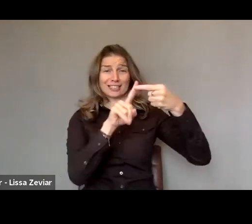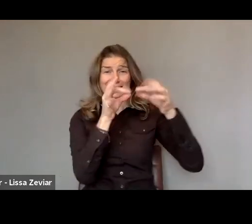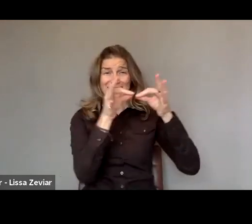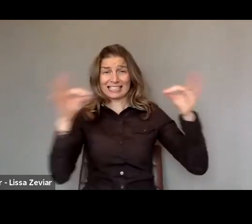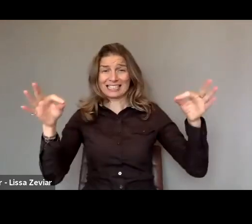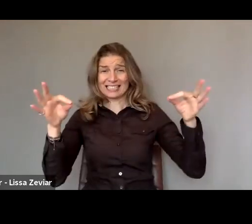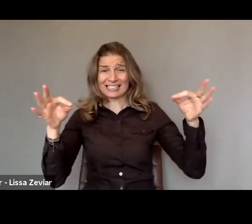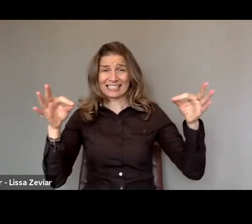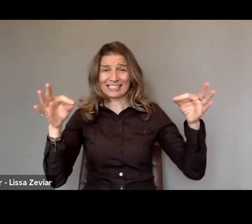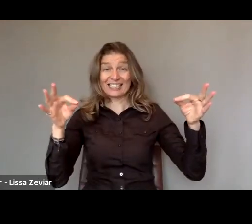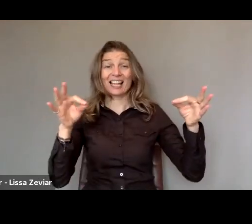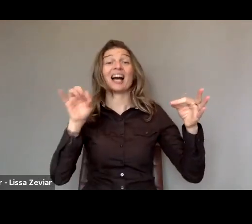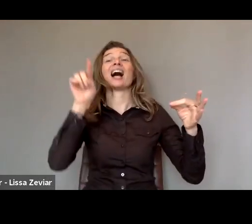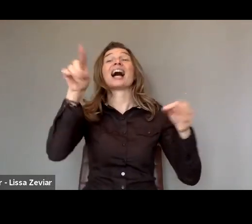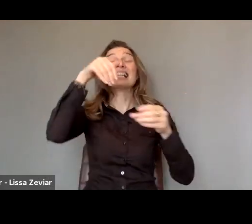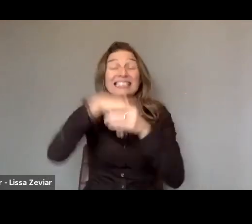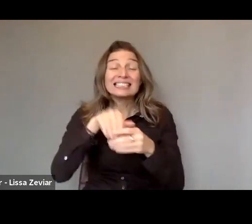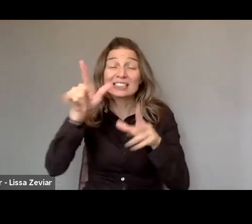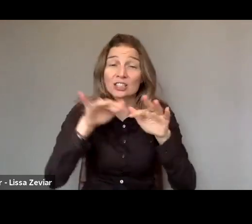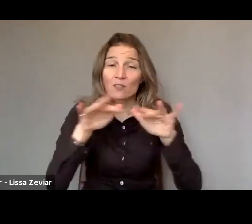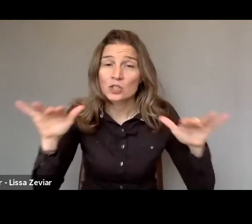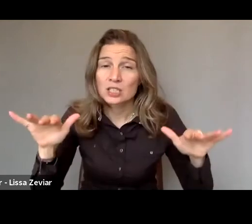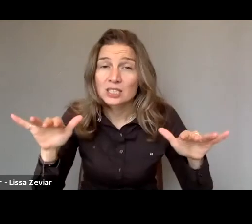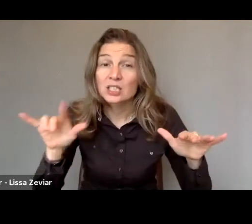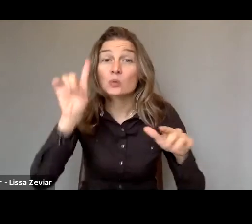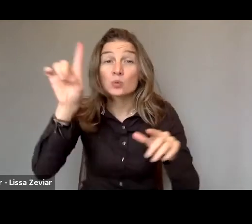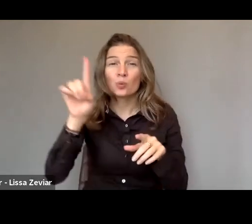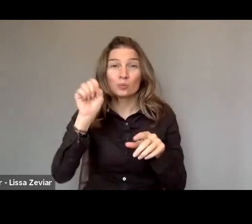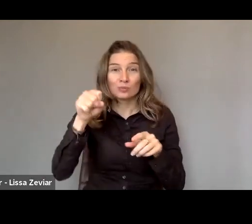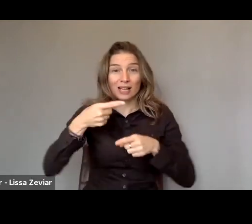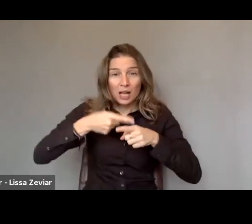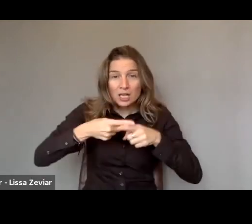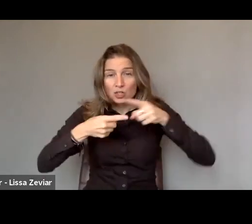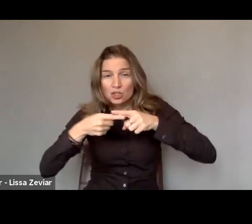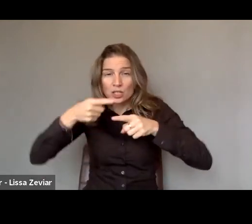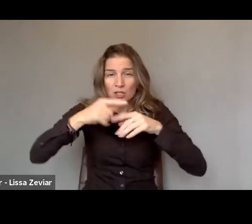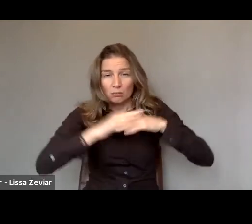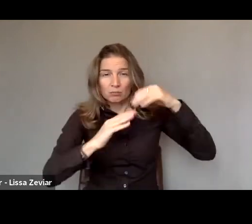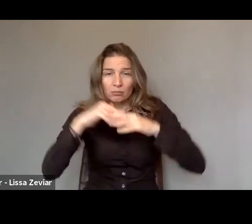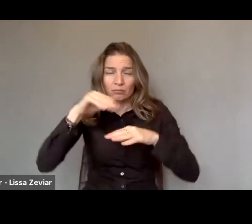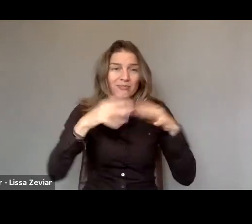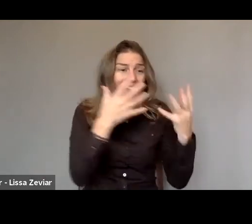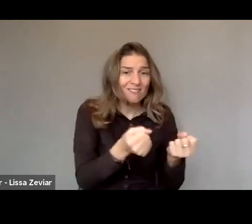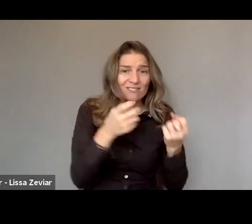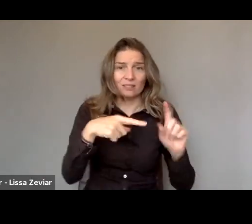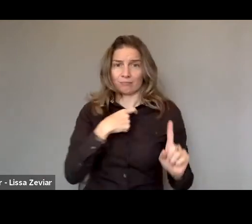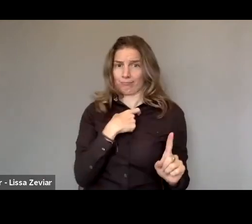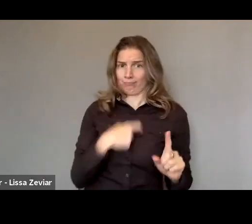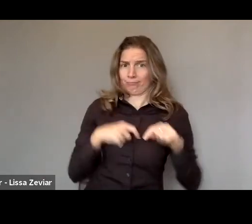in all their diversities, so the intersectional approach in this strategy, which was a new approach